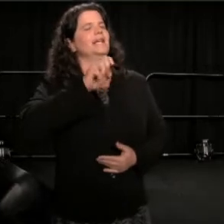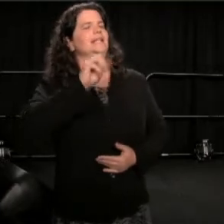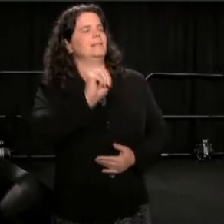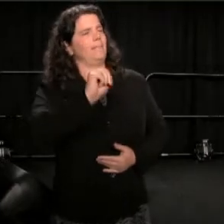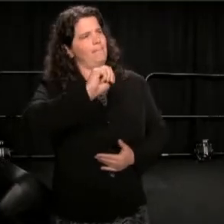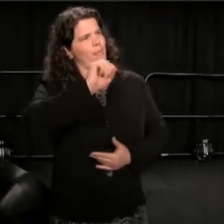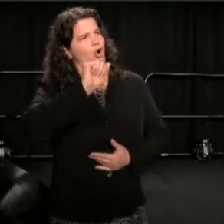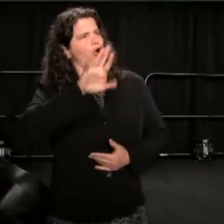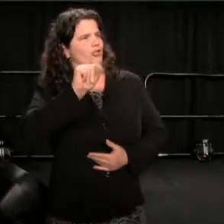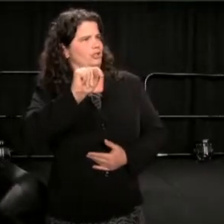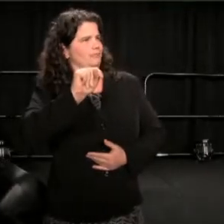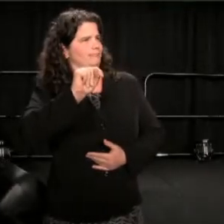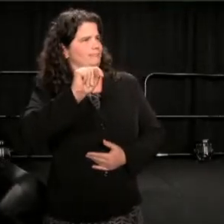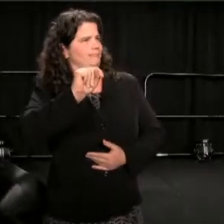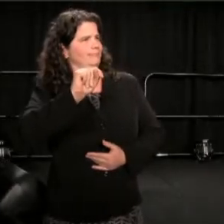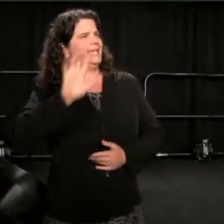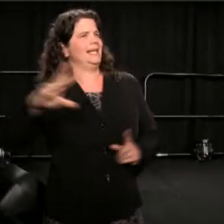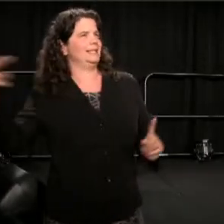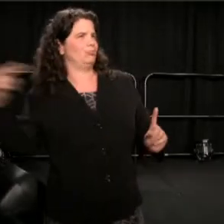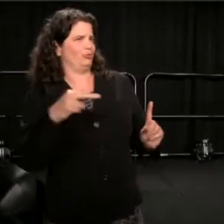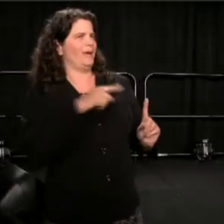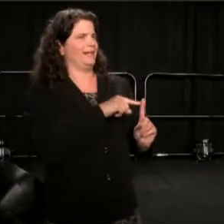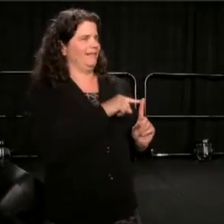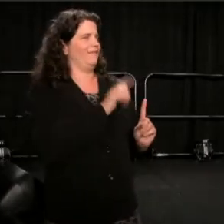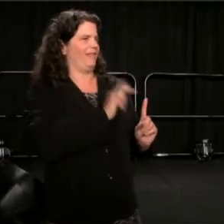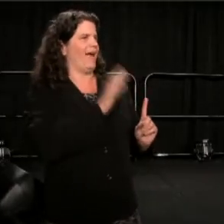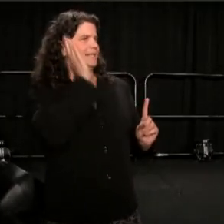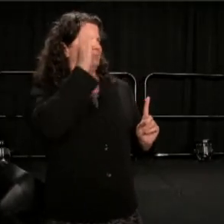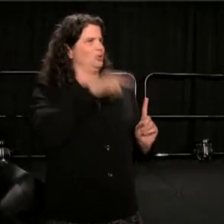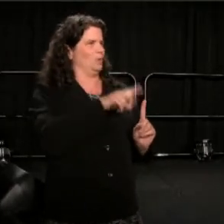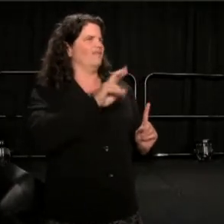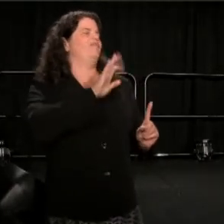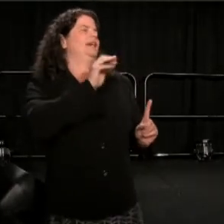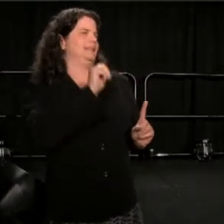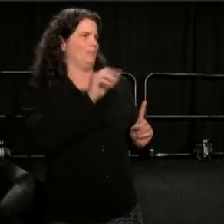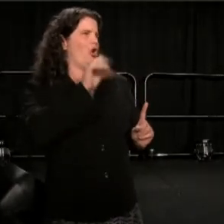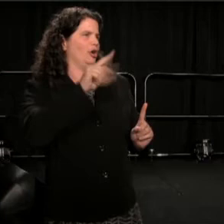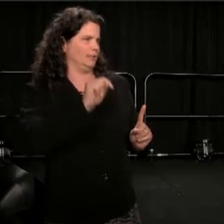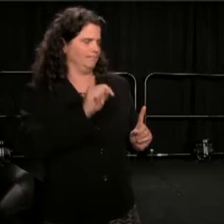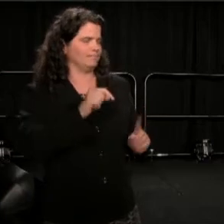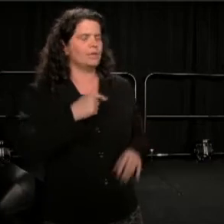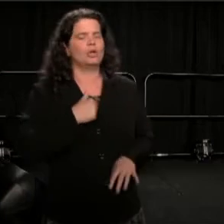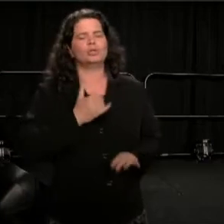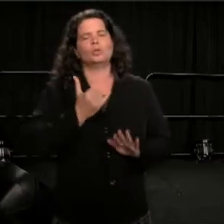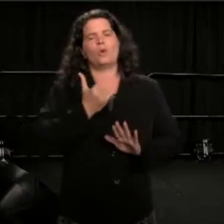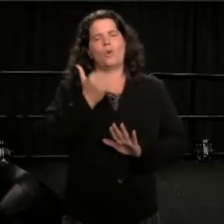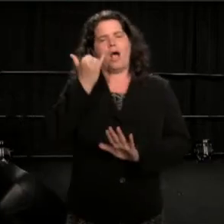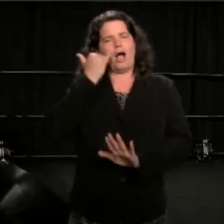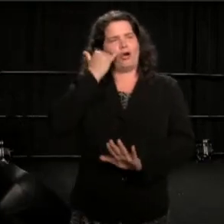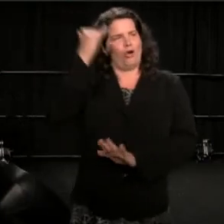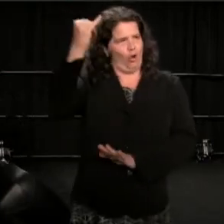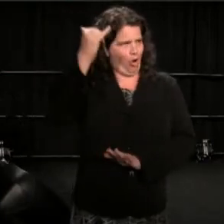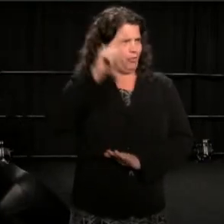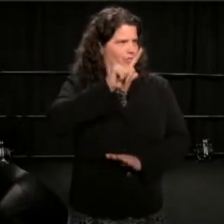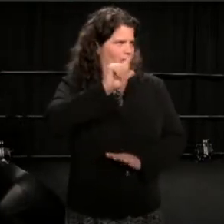I returned the call from the side of the road somewhere around Salinas. I said to the journalist, "Thank you."